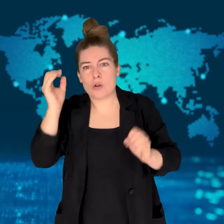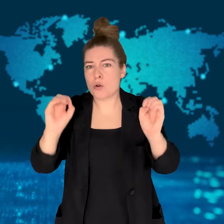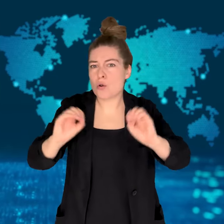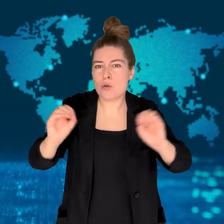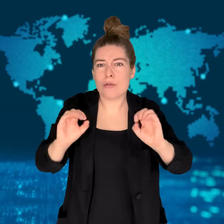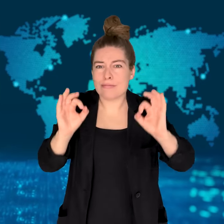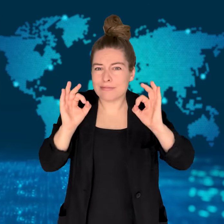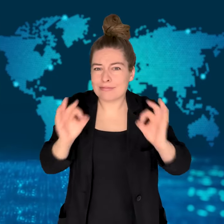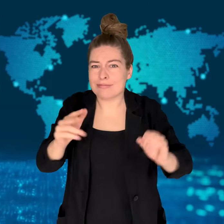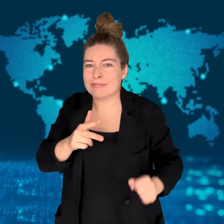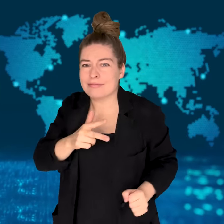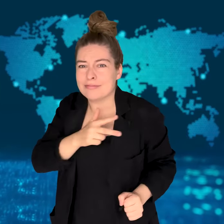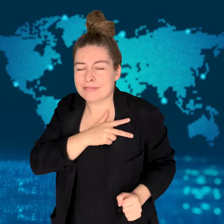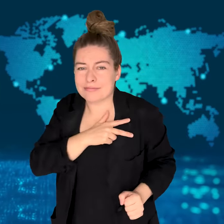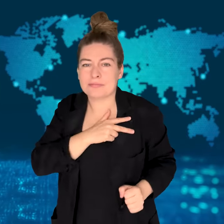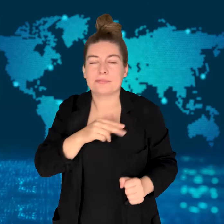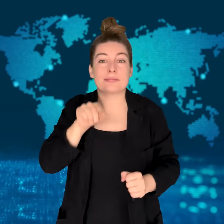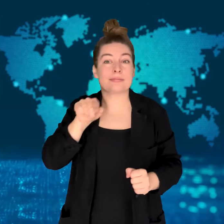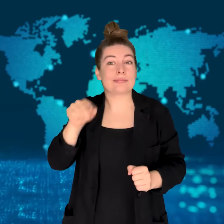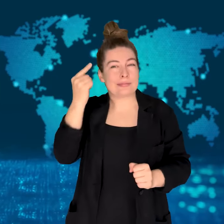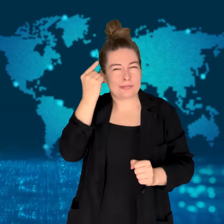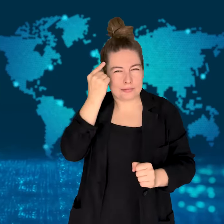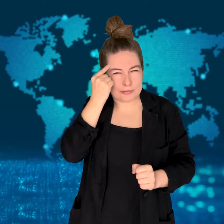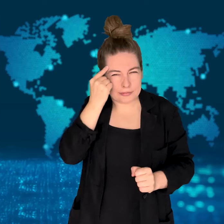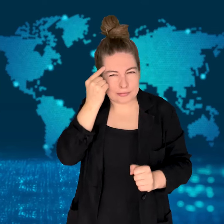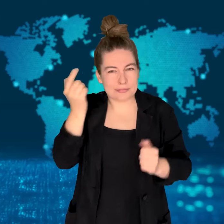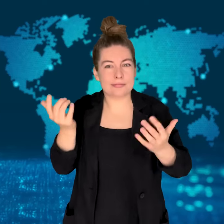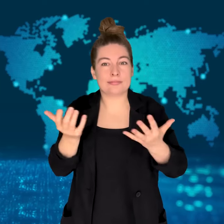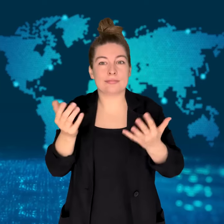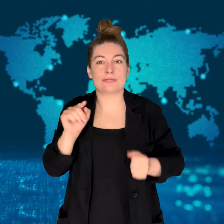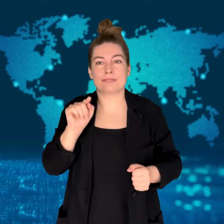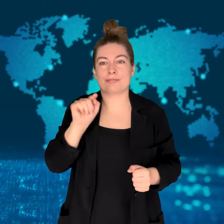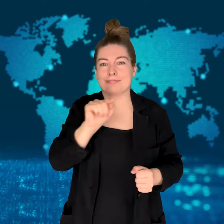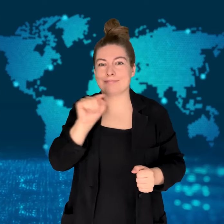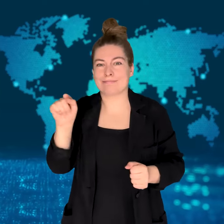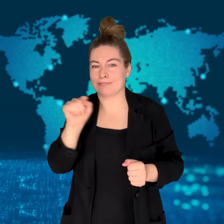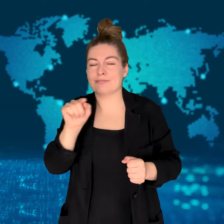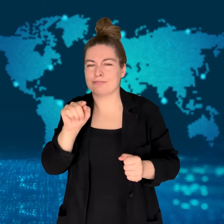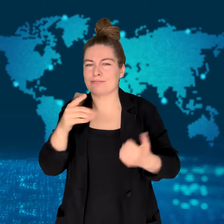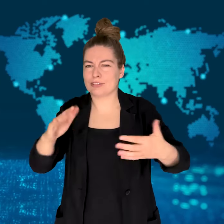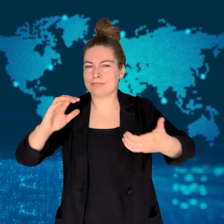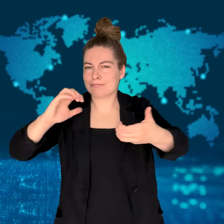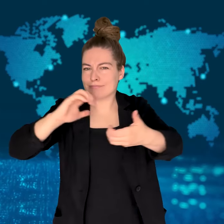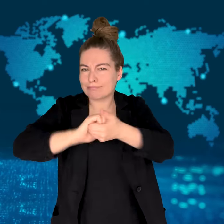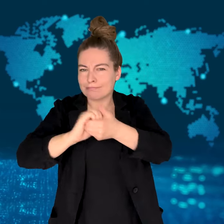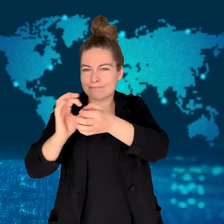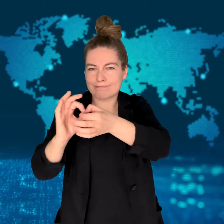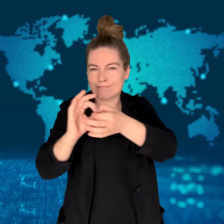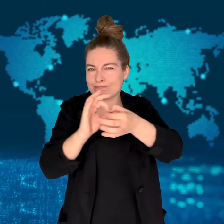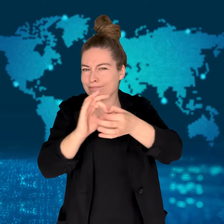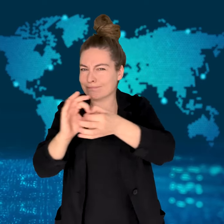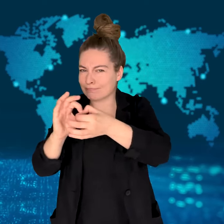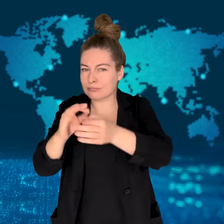Two are believed to have forged a relationship,